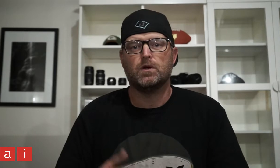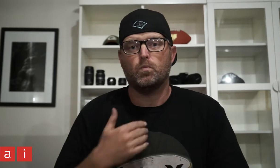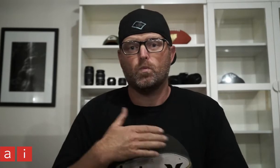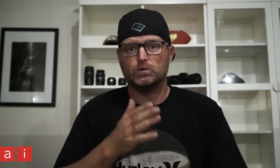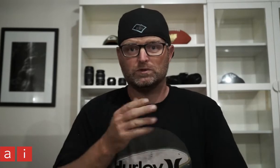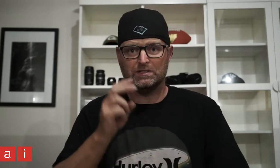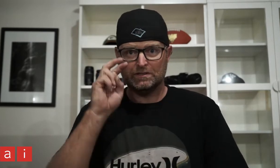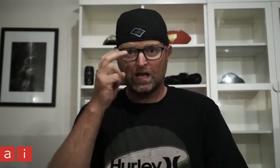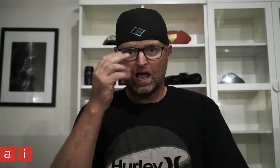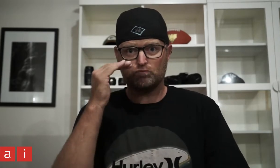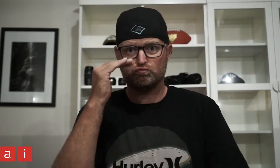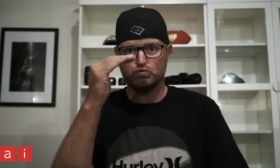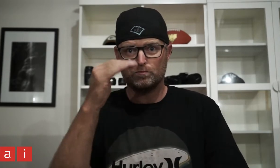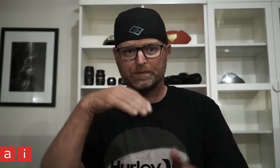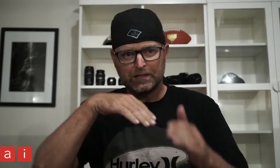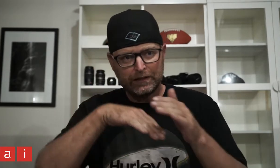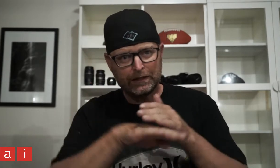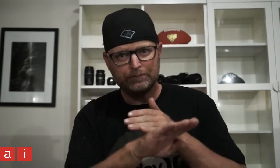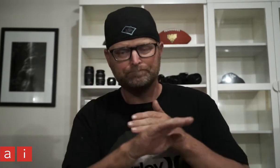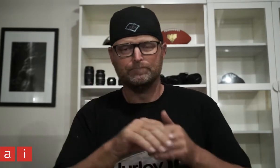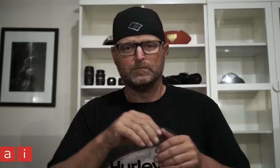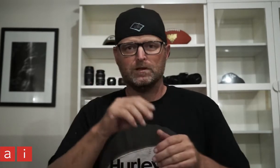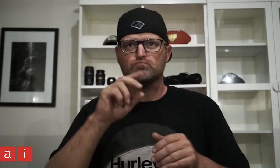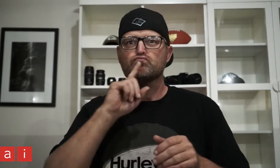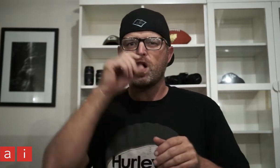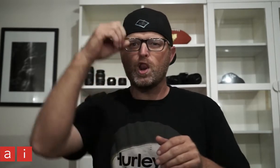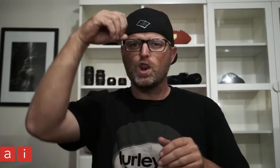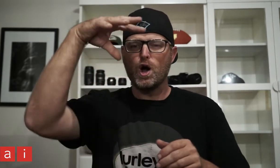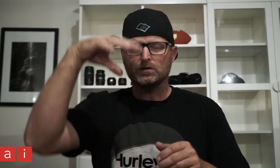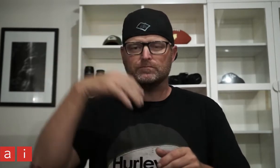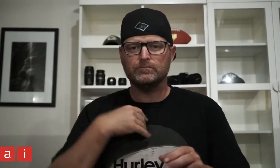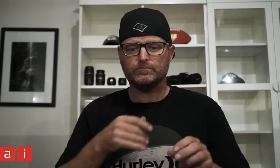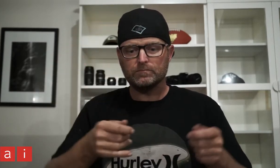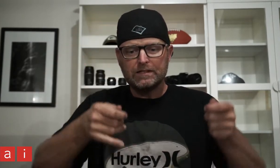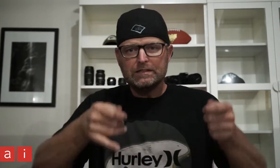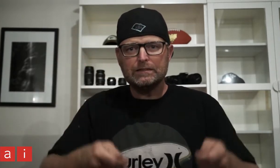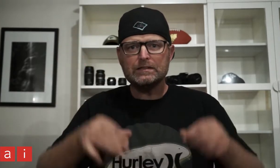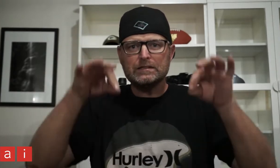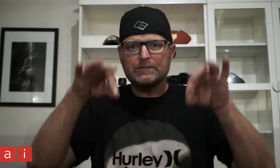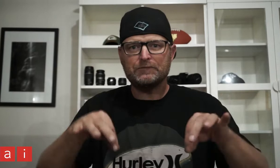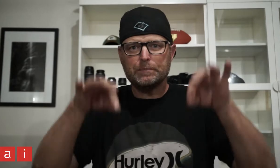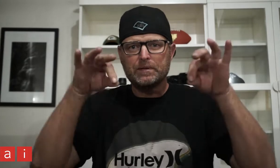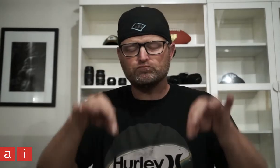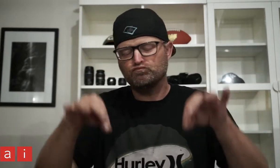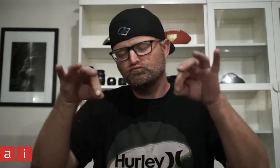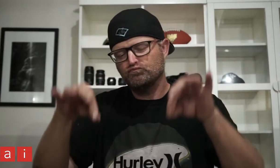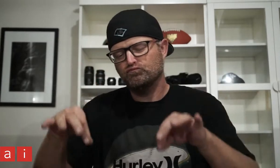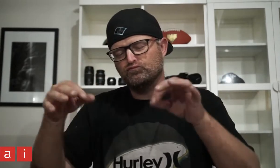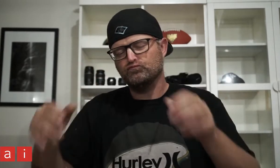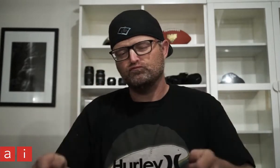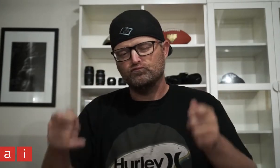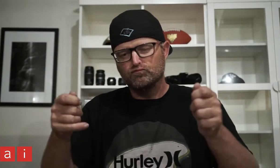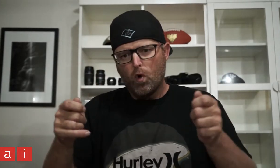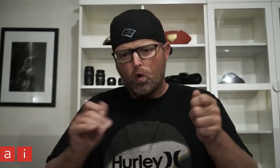Then I went in to the darkroom, with it's red light, and I developed a photo